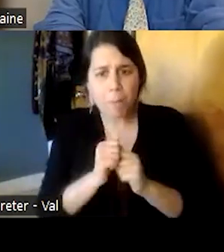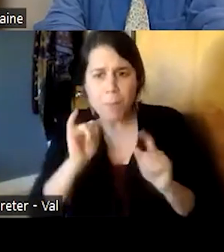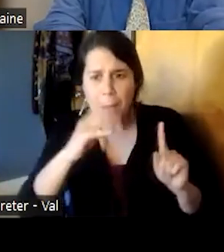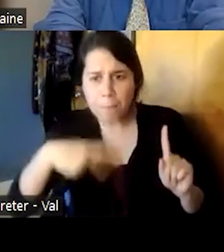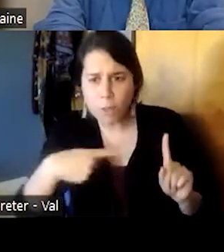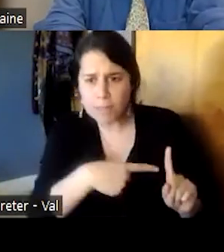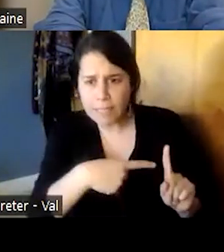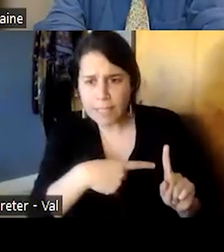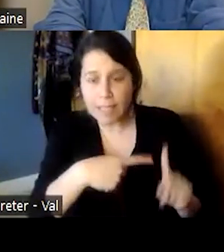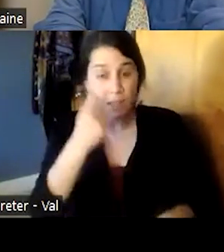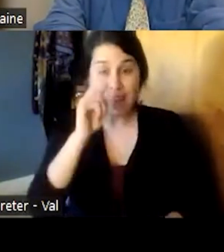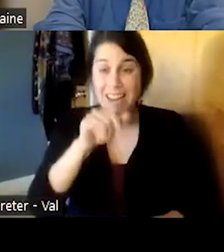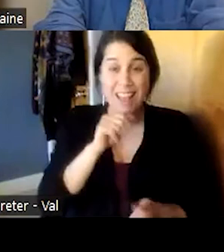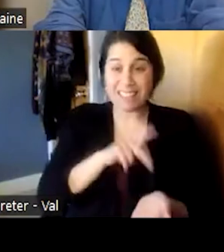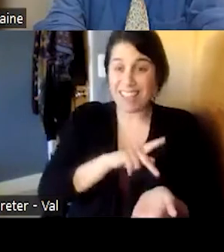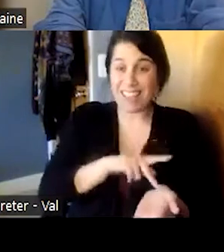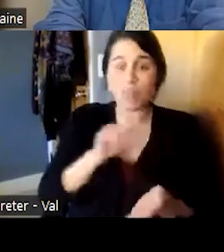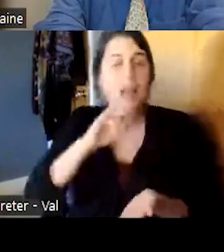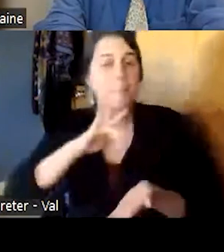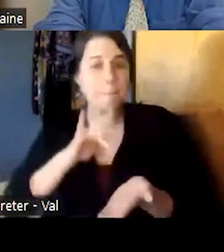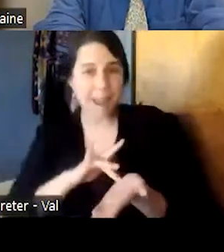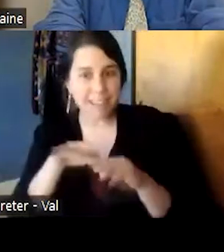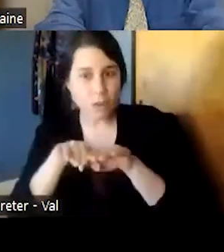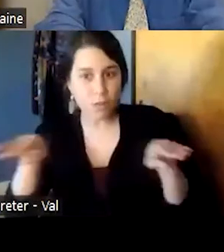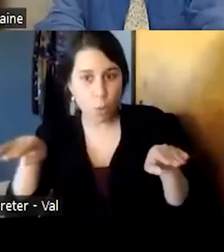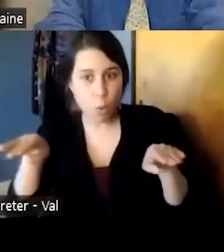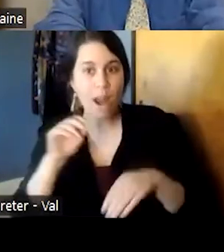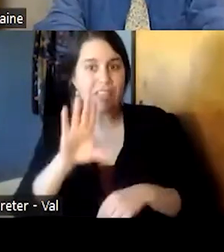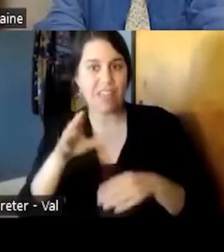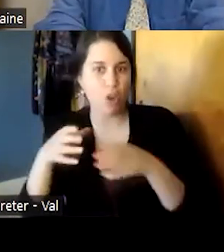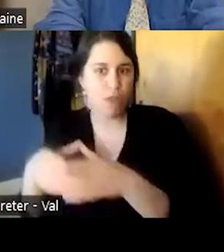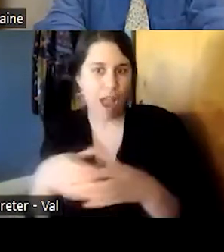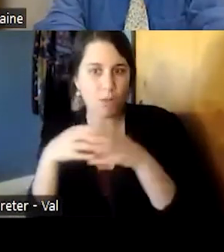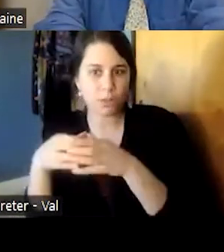psychiatry this was on the medicine floors in the medicine rounds because romano was one of the six